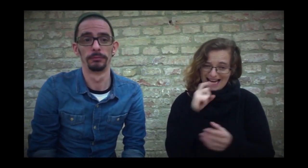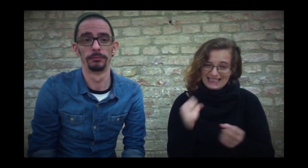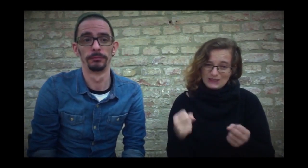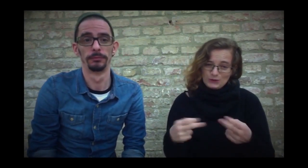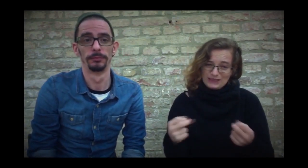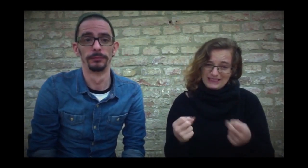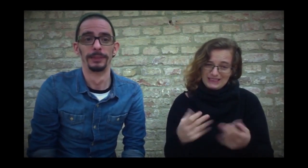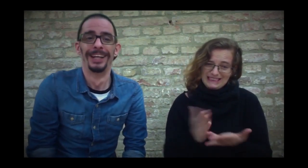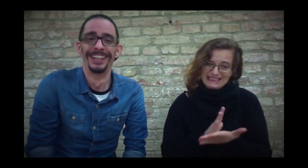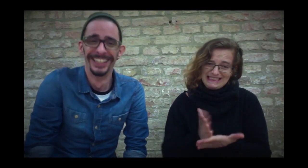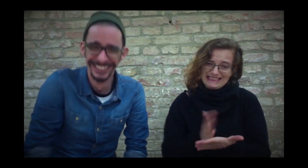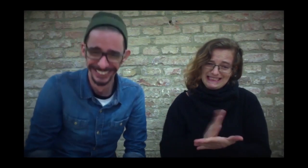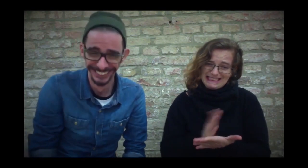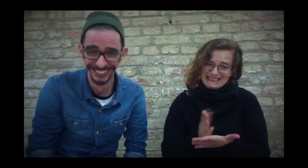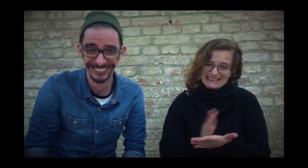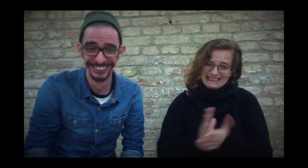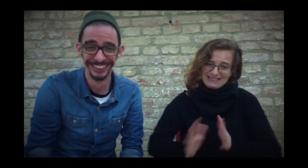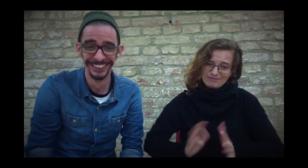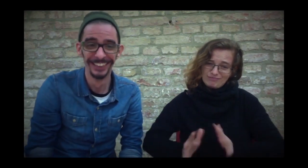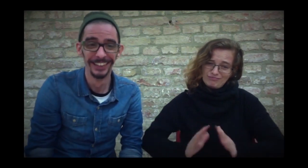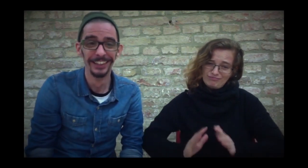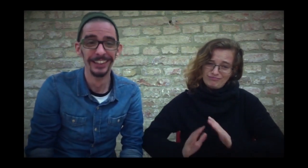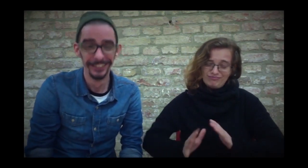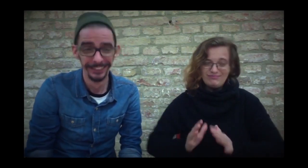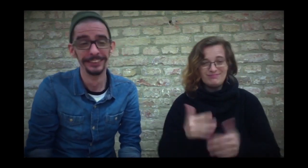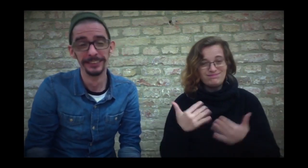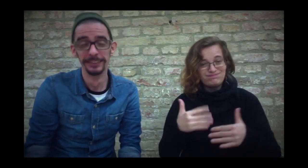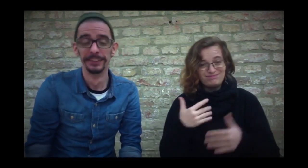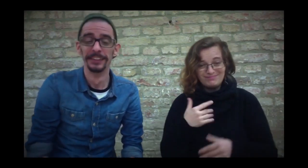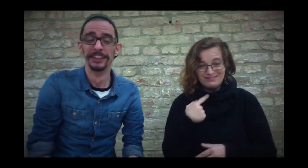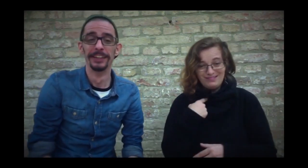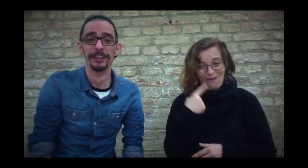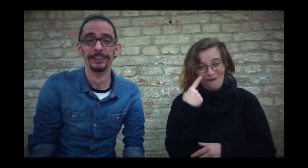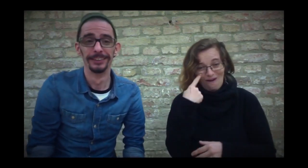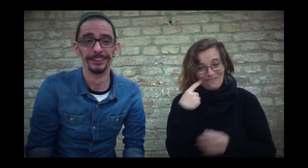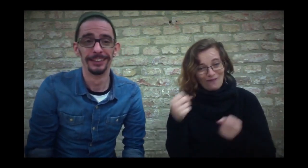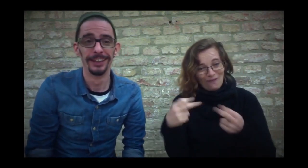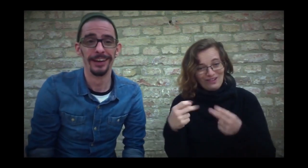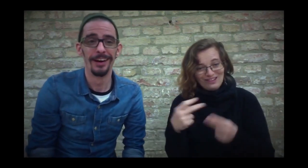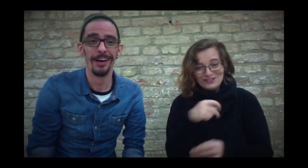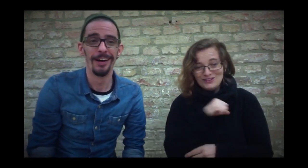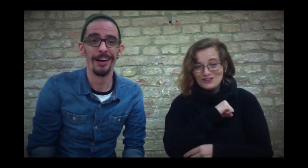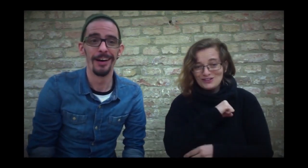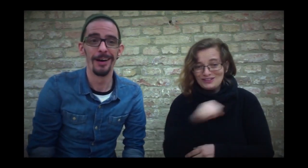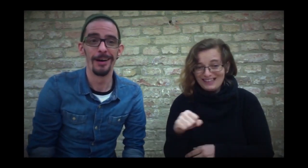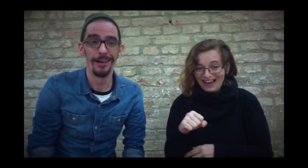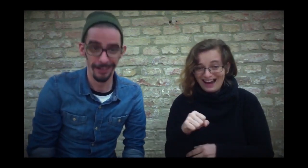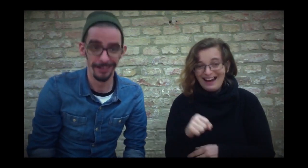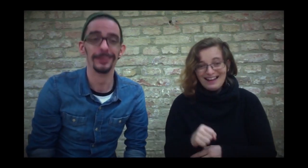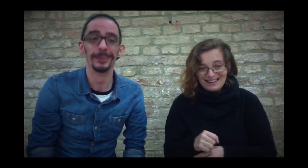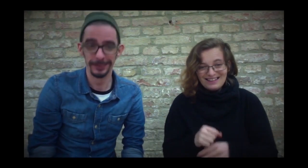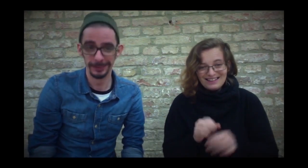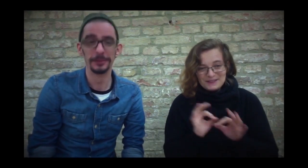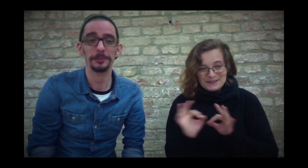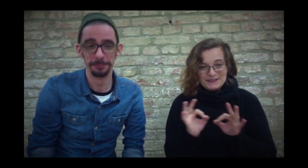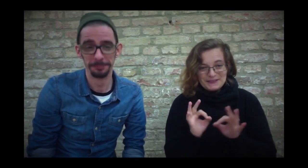and you translated this subtitle in Austrian Sign Language (ÖGS) Amazing, I noticed how fast the subtitle was displayed.